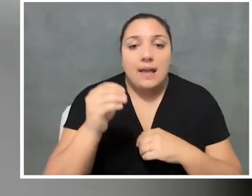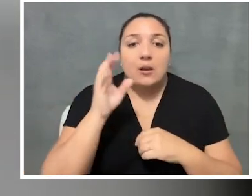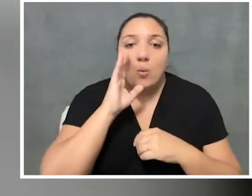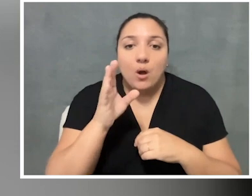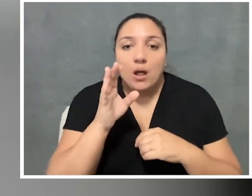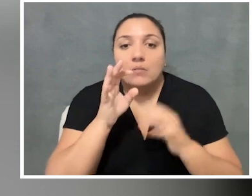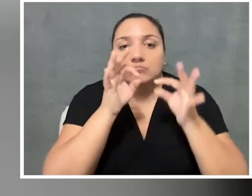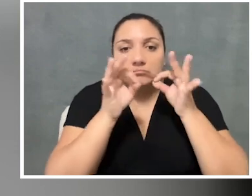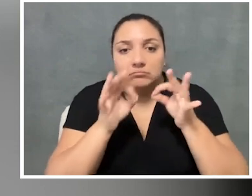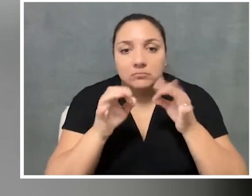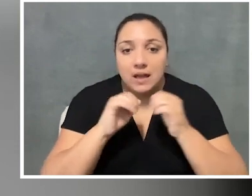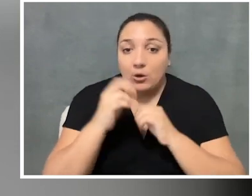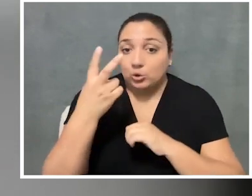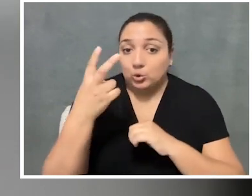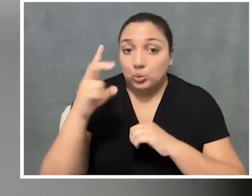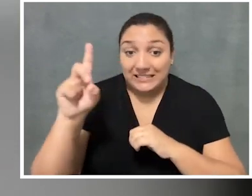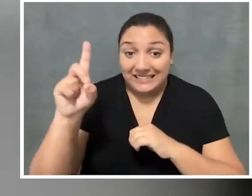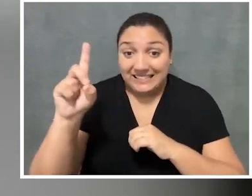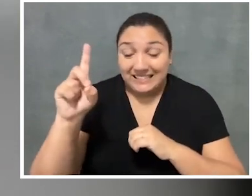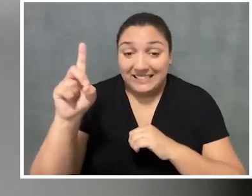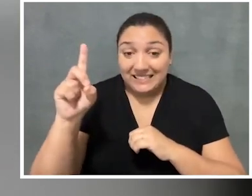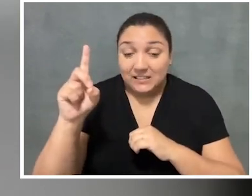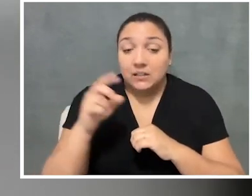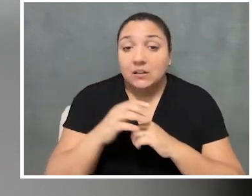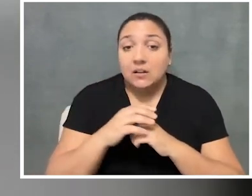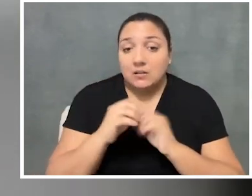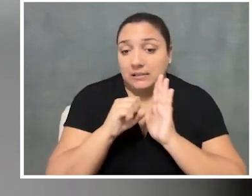and it'll take you through how 2D symbols have been designed.